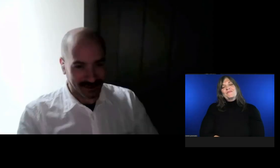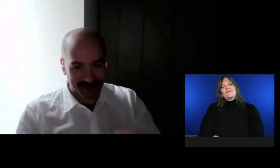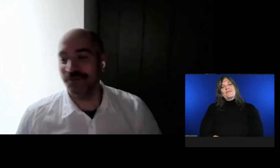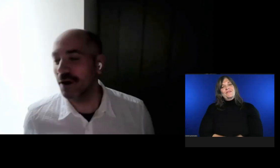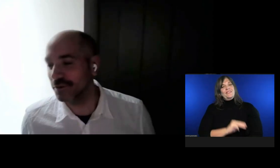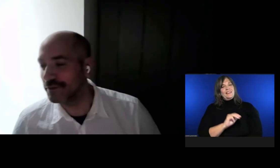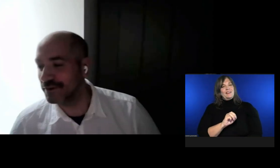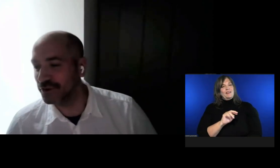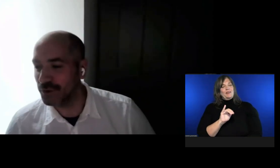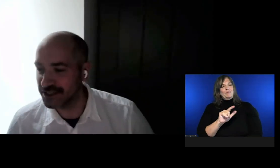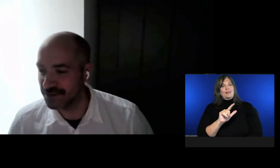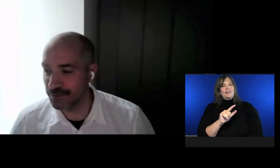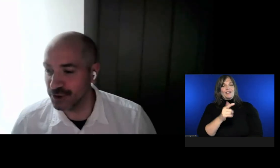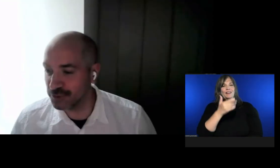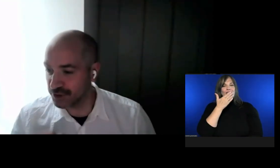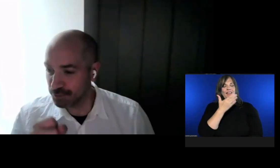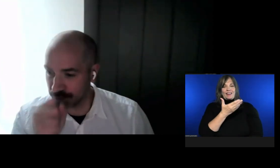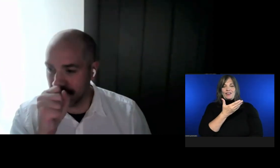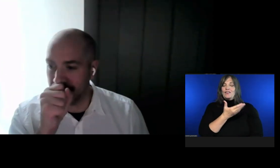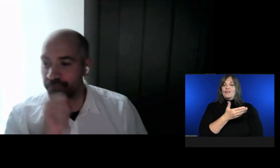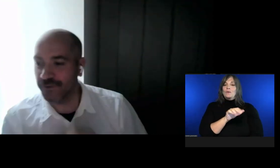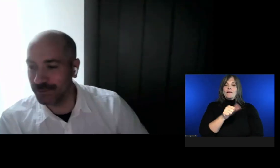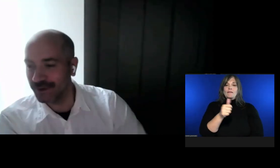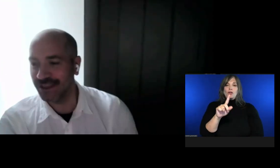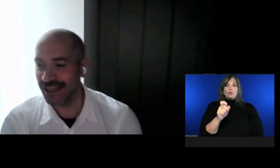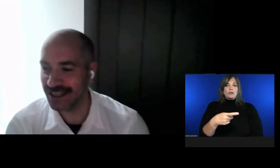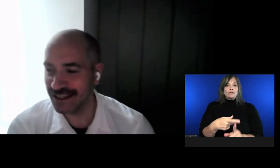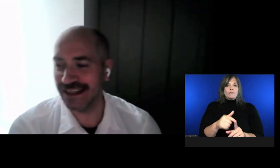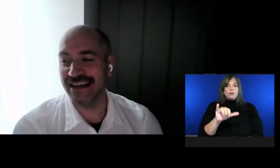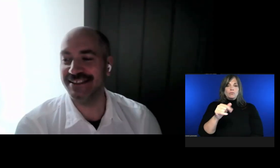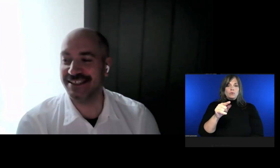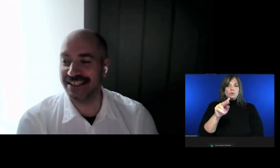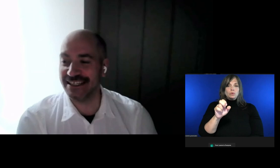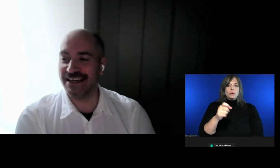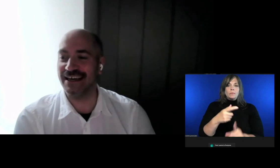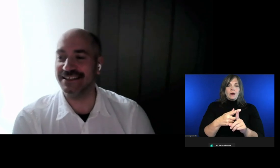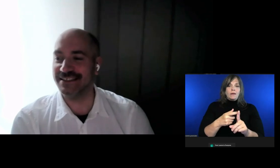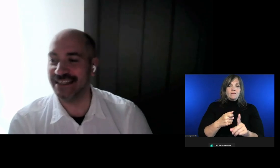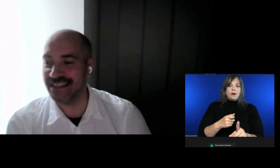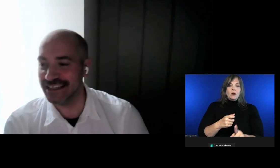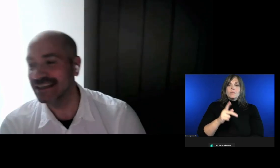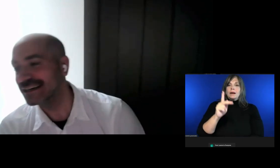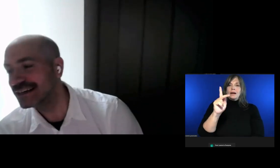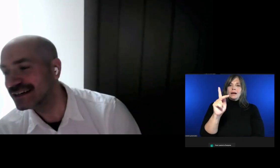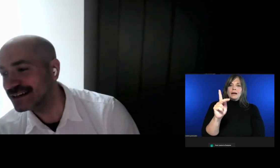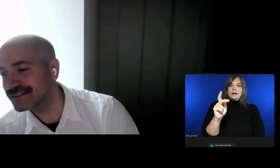We have another question from YouTube, from Ken ST18.